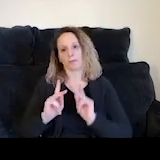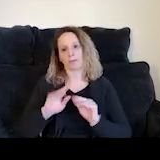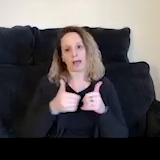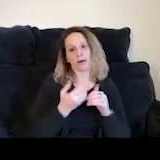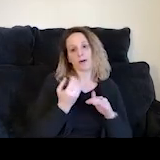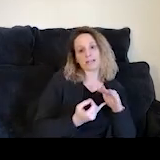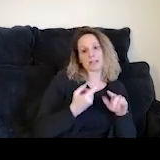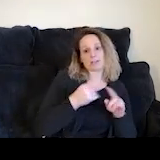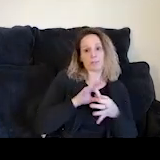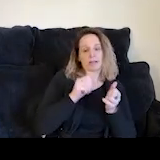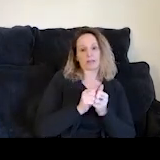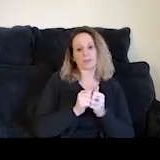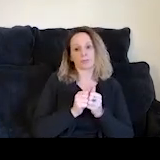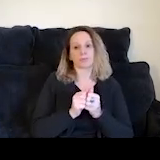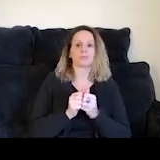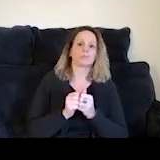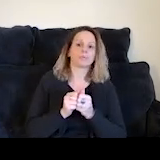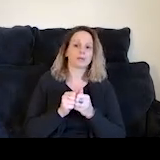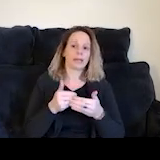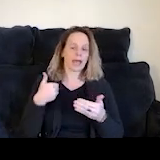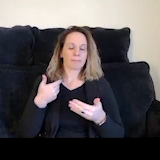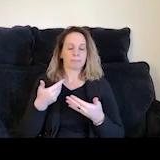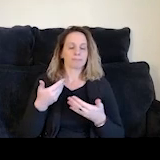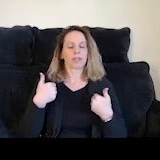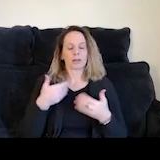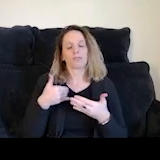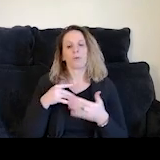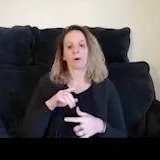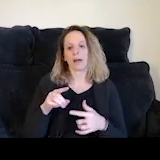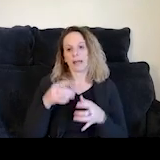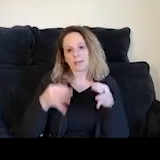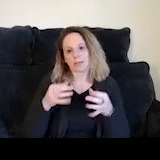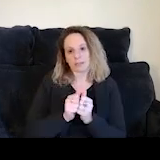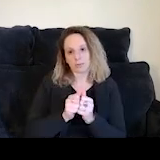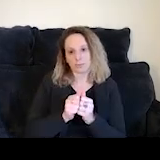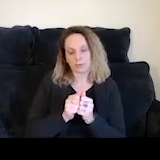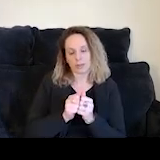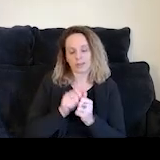from connections that they have otherwise had. And when it comes to justice-involved TAY and the TAY that we work with, we're seeing that family connections